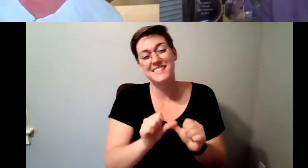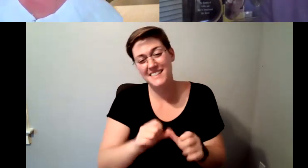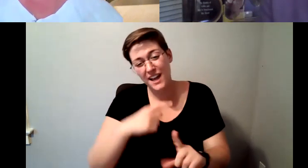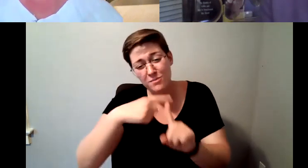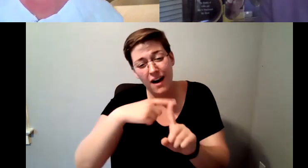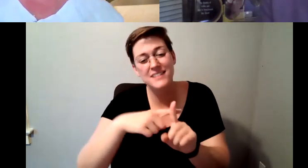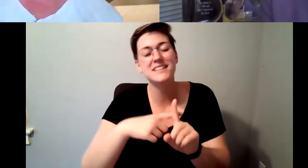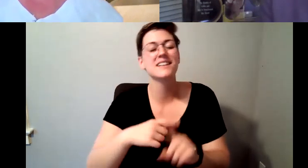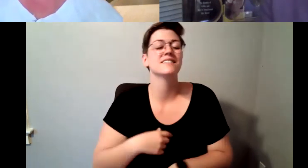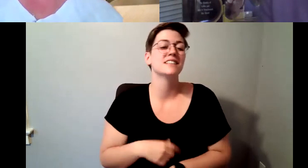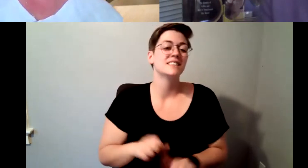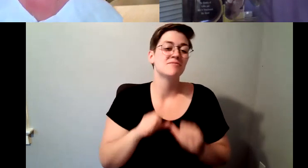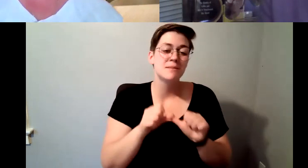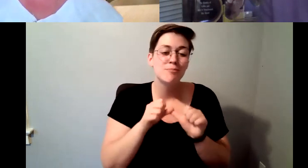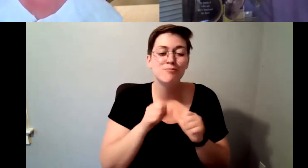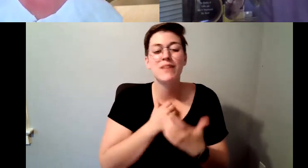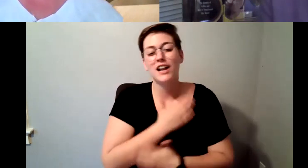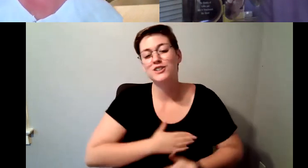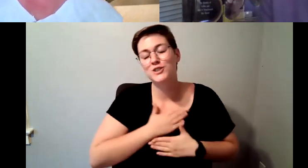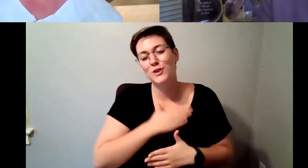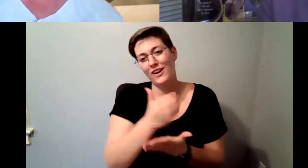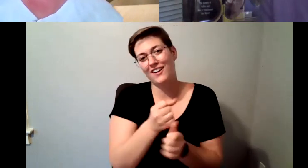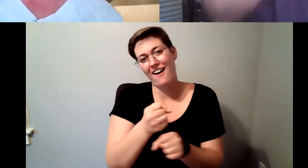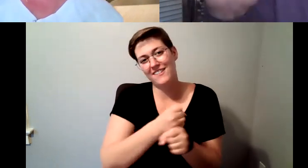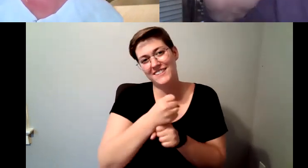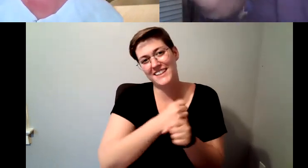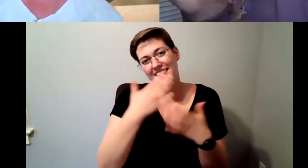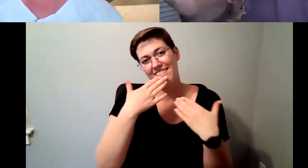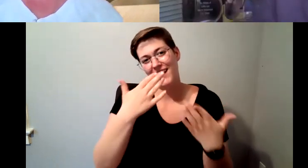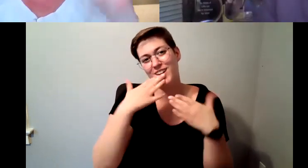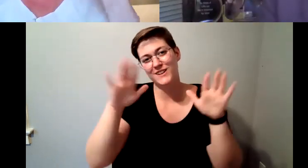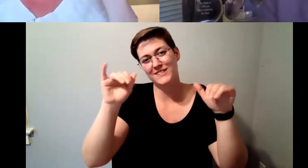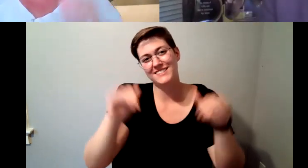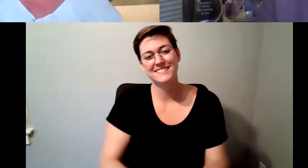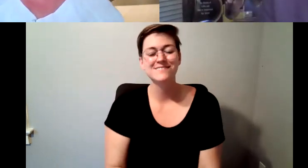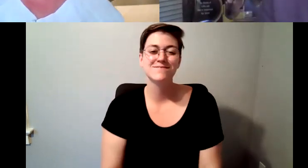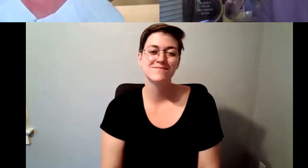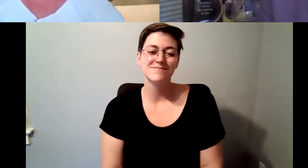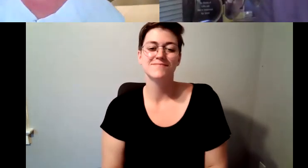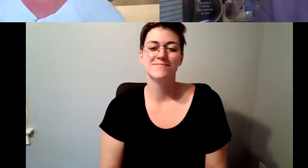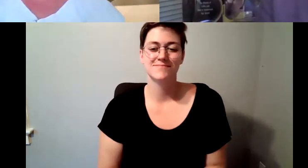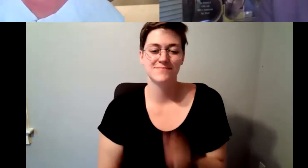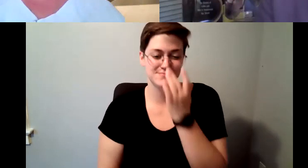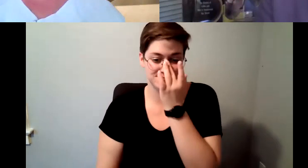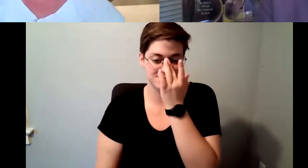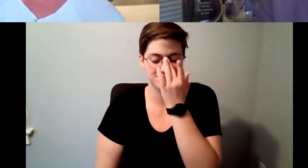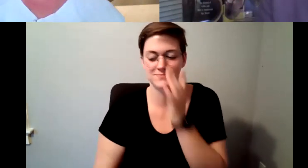enjoy that next cup of coffee, thank you. D. Major Cohen: Kelly, thank you.